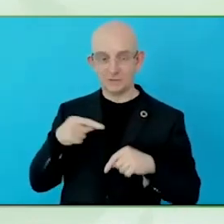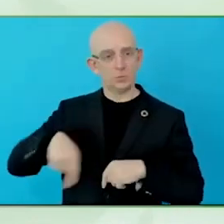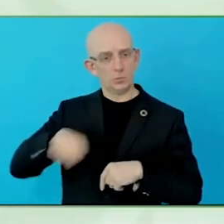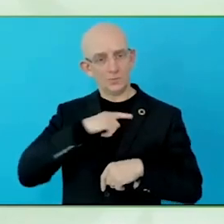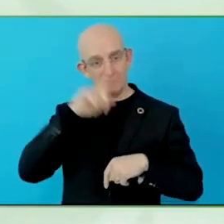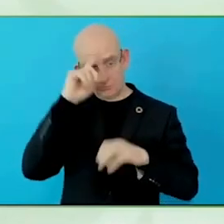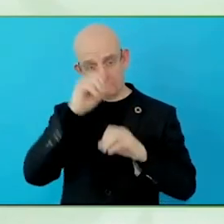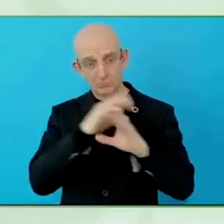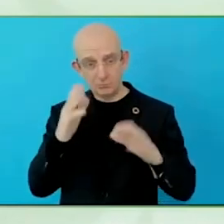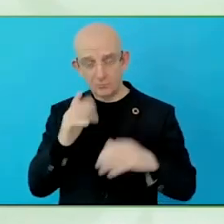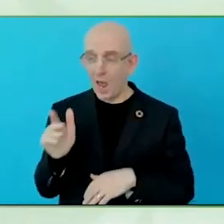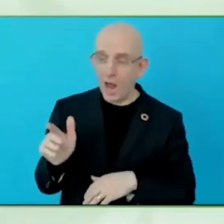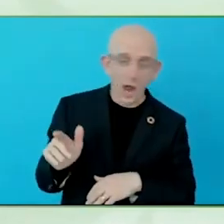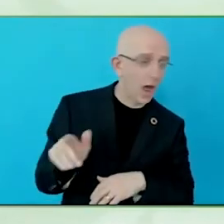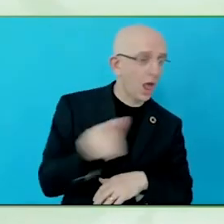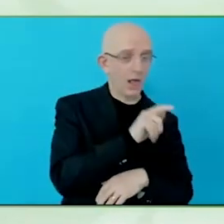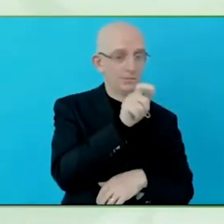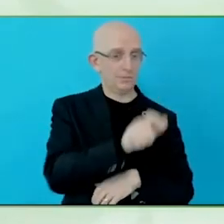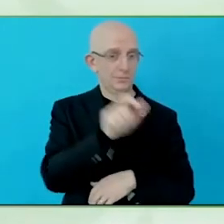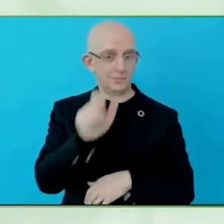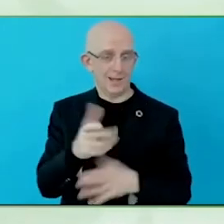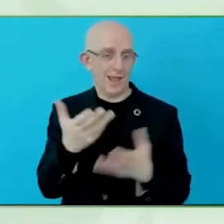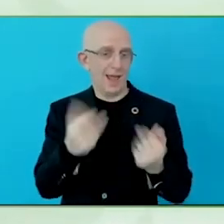own views, and contribute to societal development.